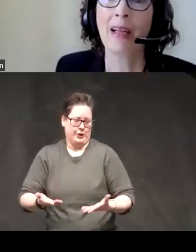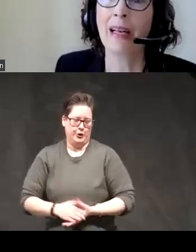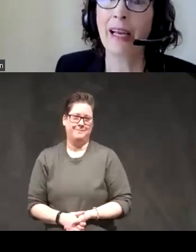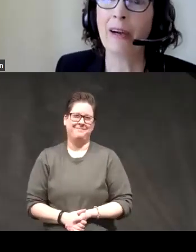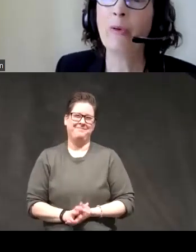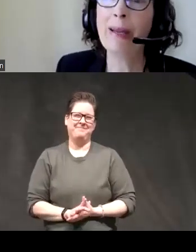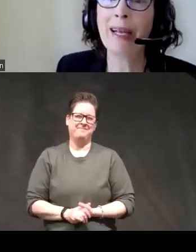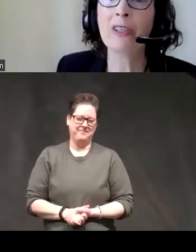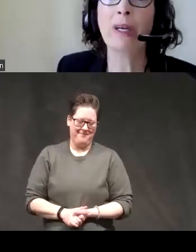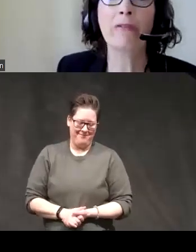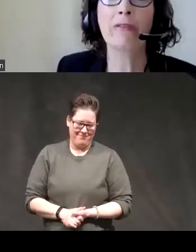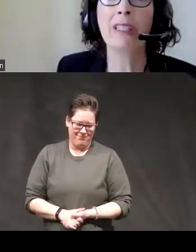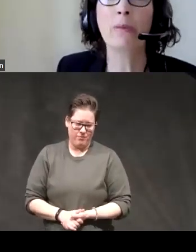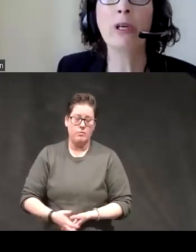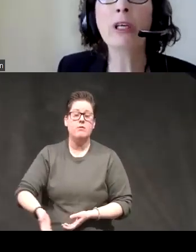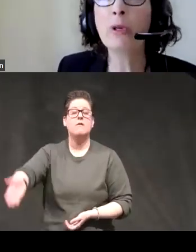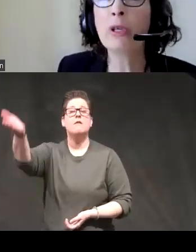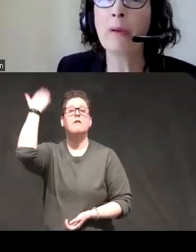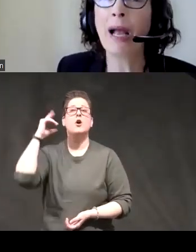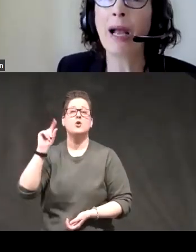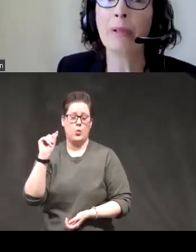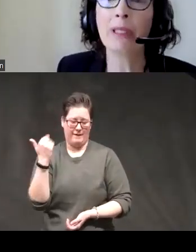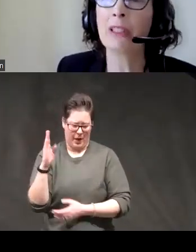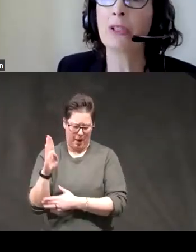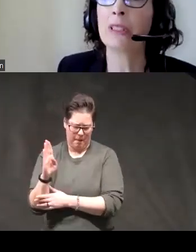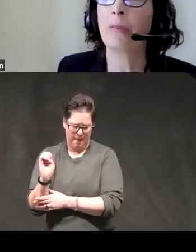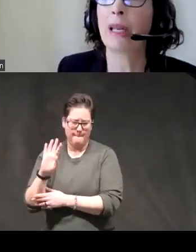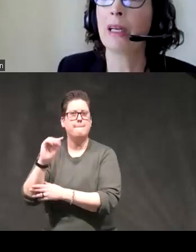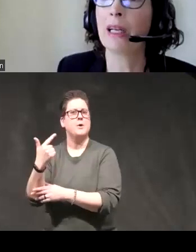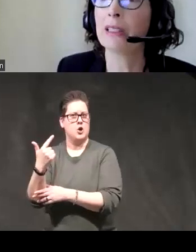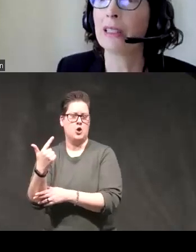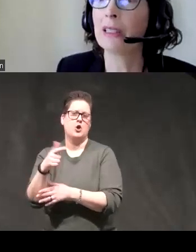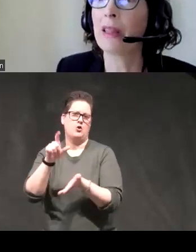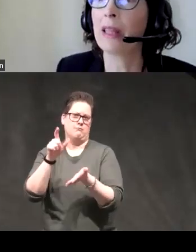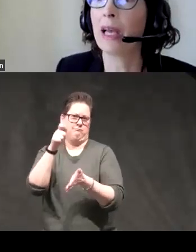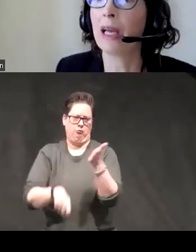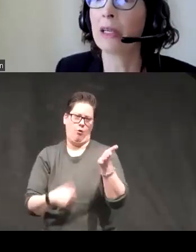now way back in 2015 Burke put on the map in this interesting meta-analysis that